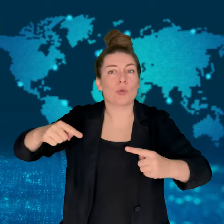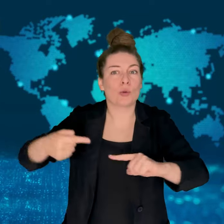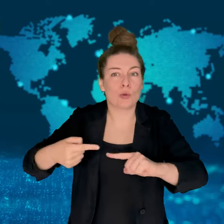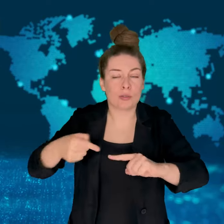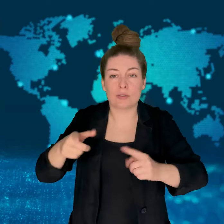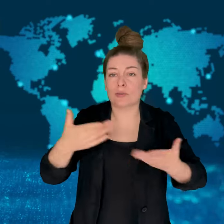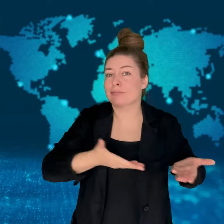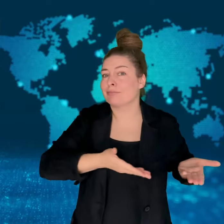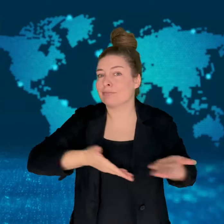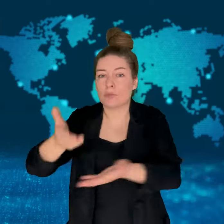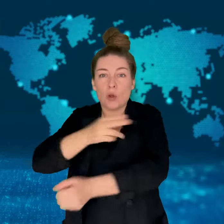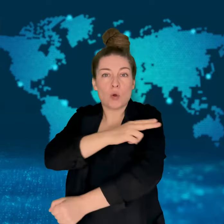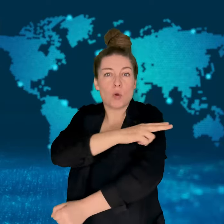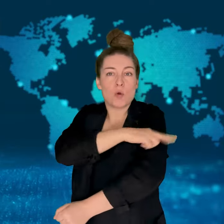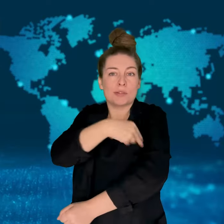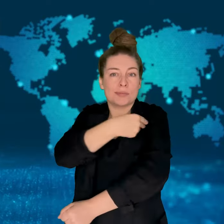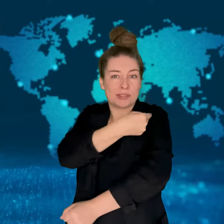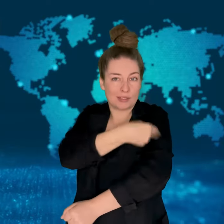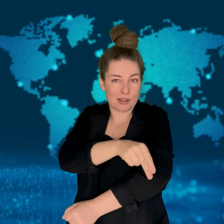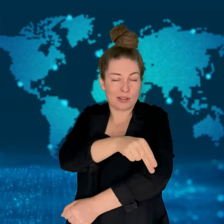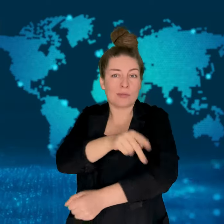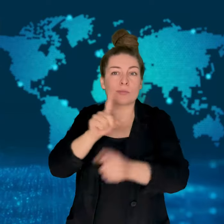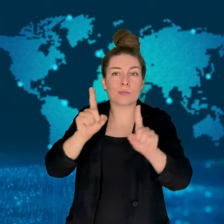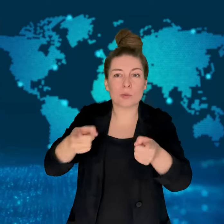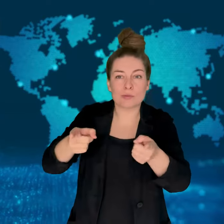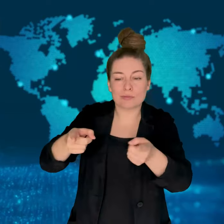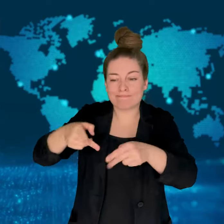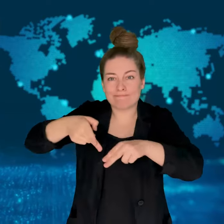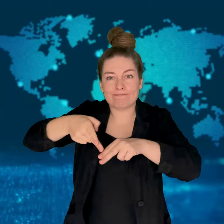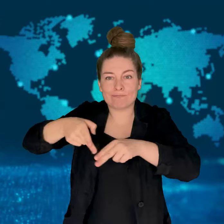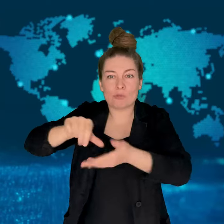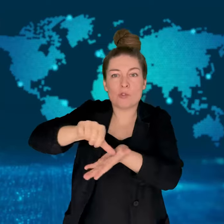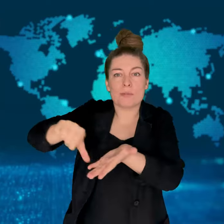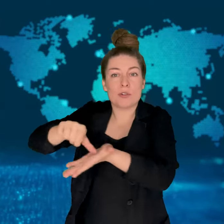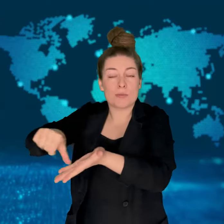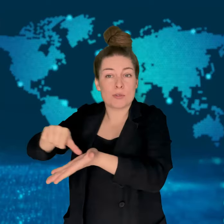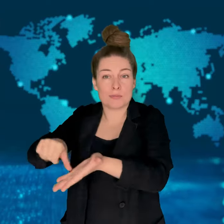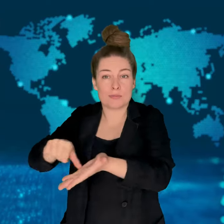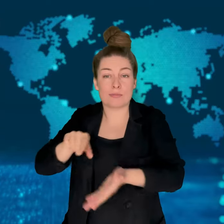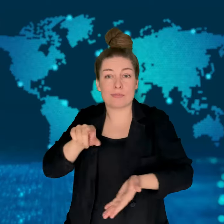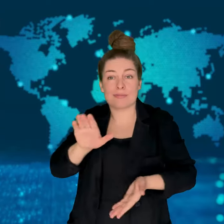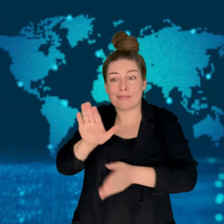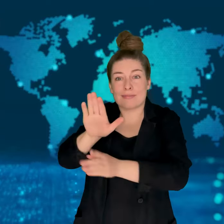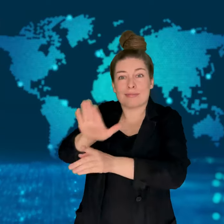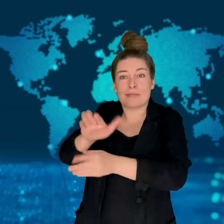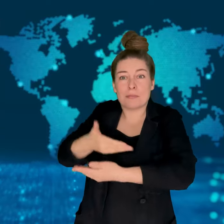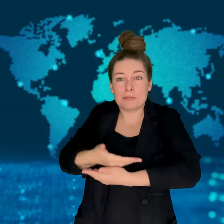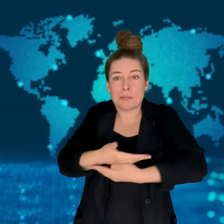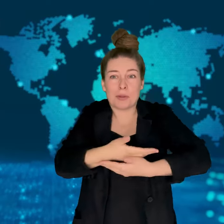The baby underwent surgery in the hospital.